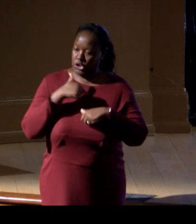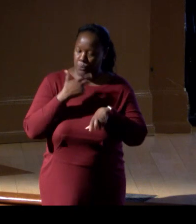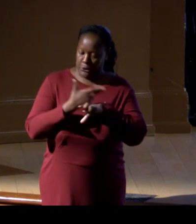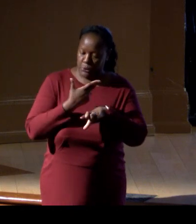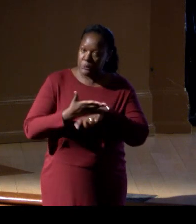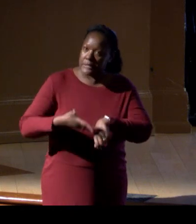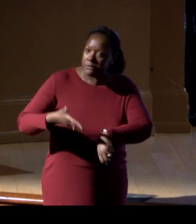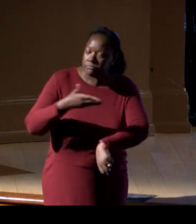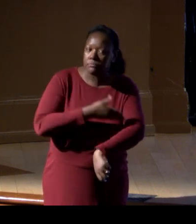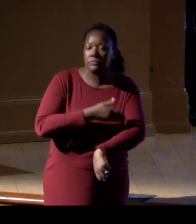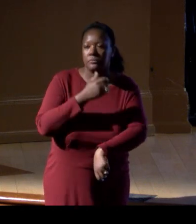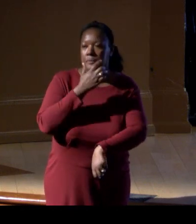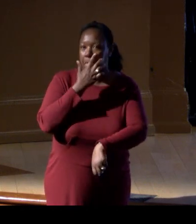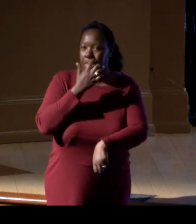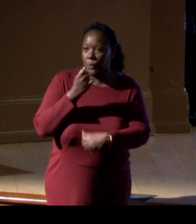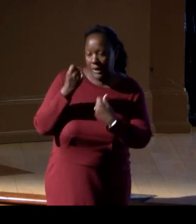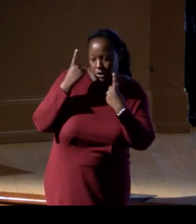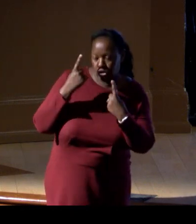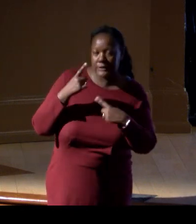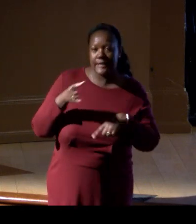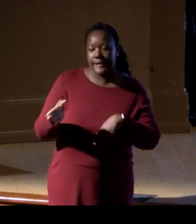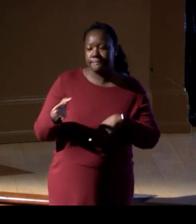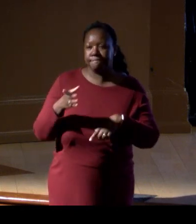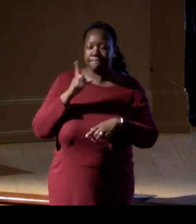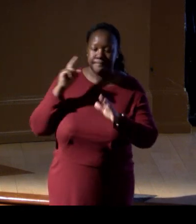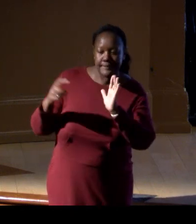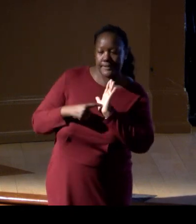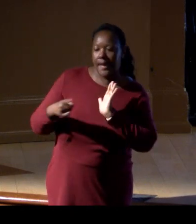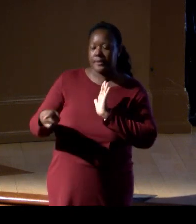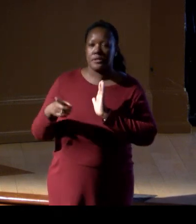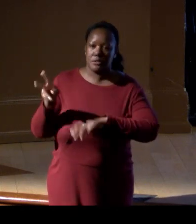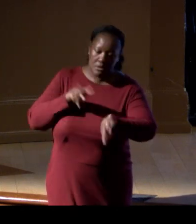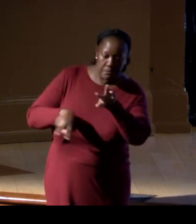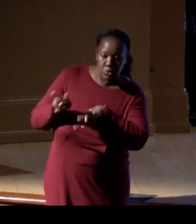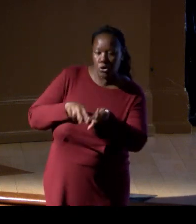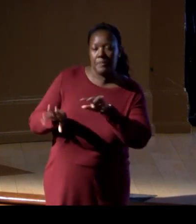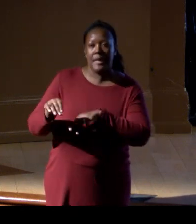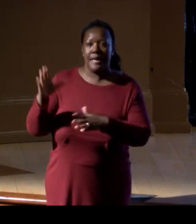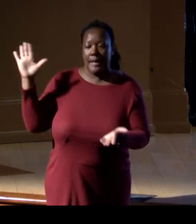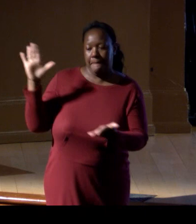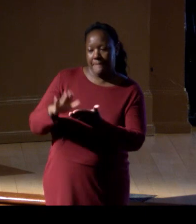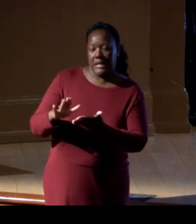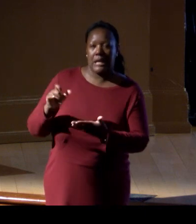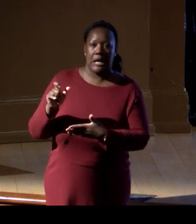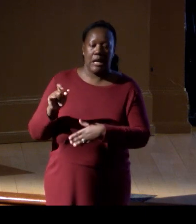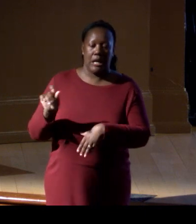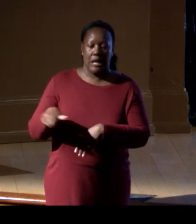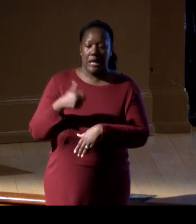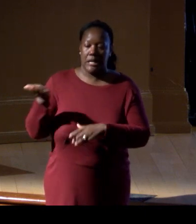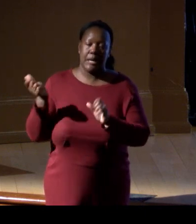to be able to understand, detect, observe, and mitigate any of those potential impacts.